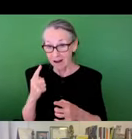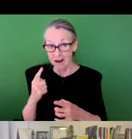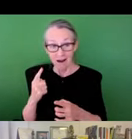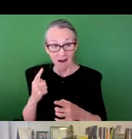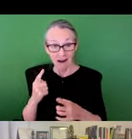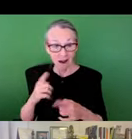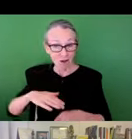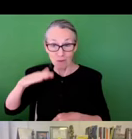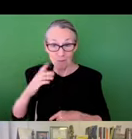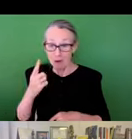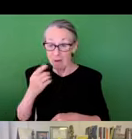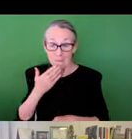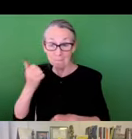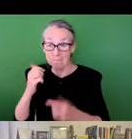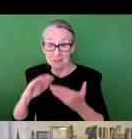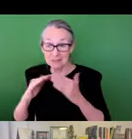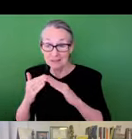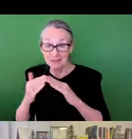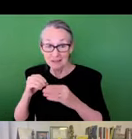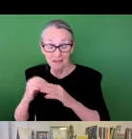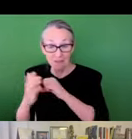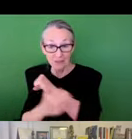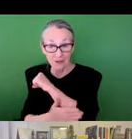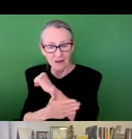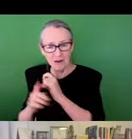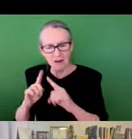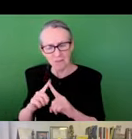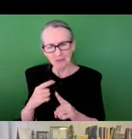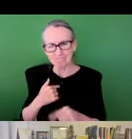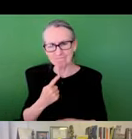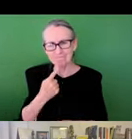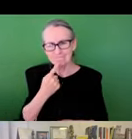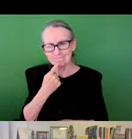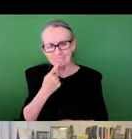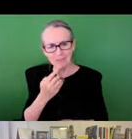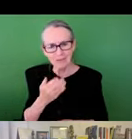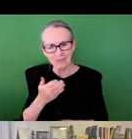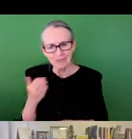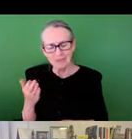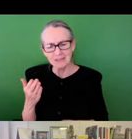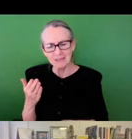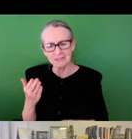thought and still do think that I grew up in one of the best cities in the country. On the other end I was consistently disappointed